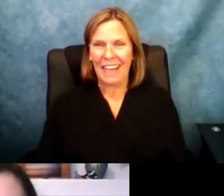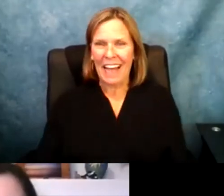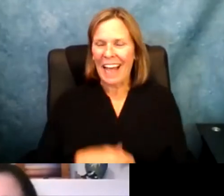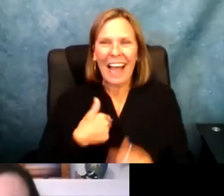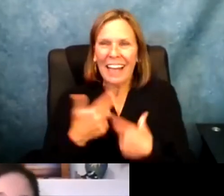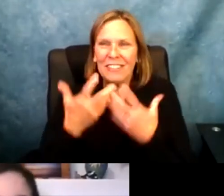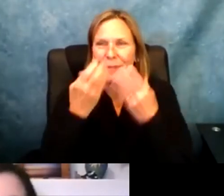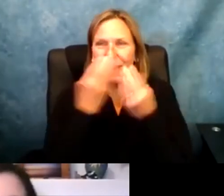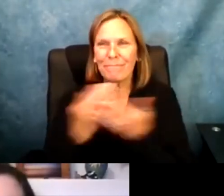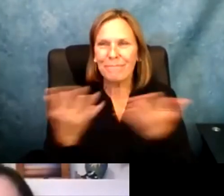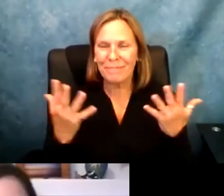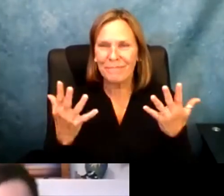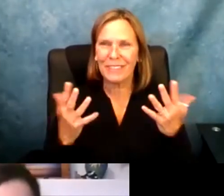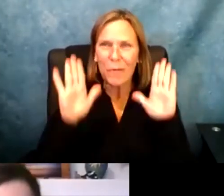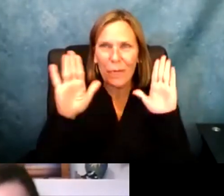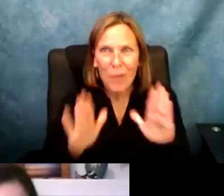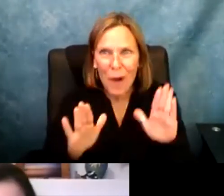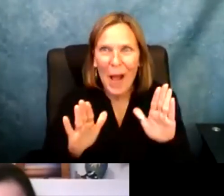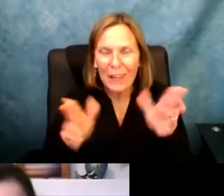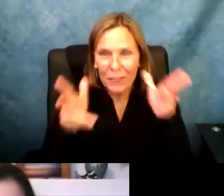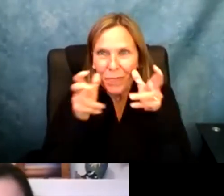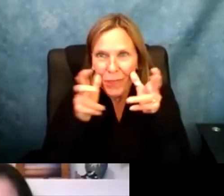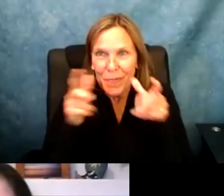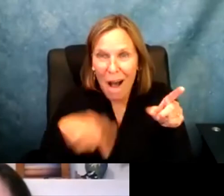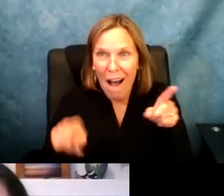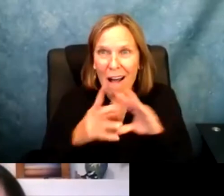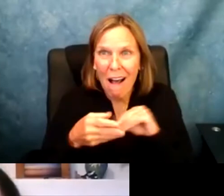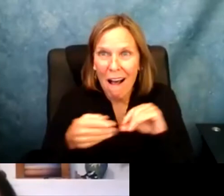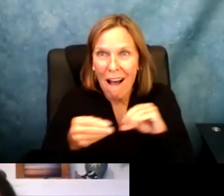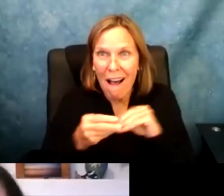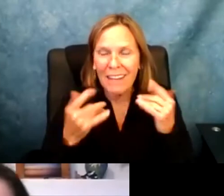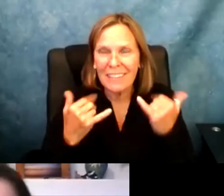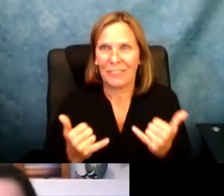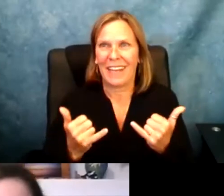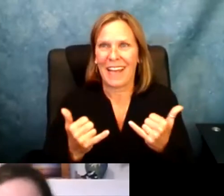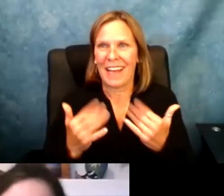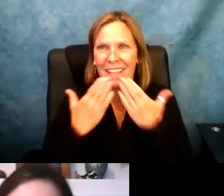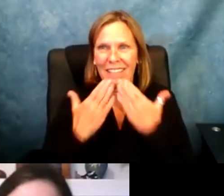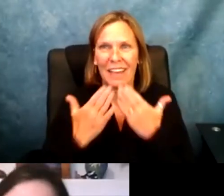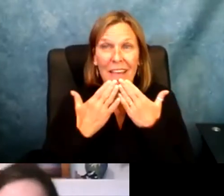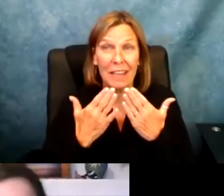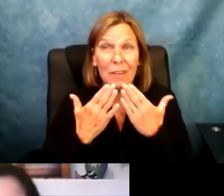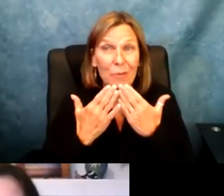disorder and a learning disability which is math-based. I just want to say it is so